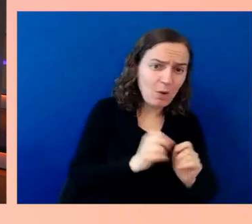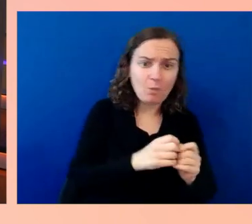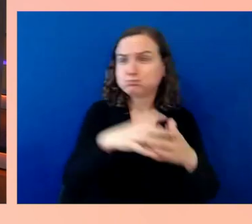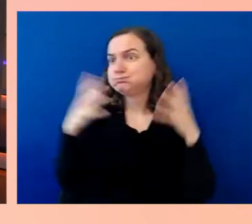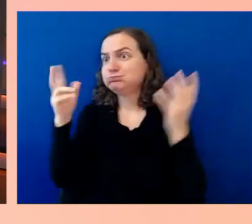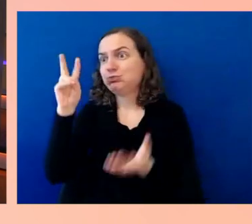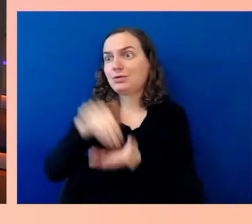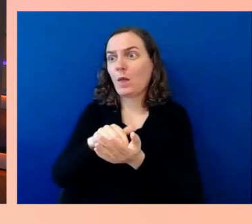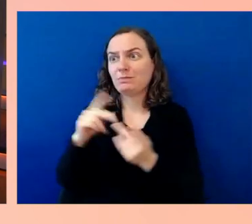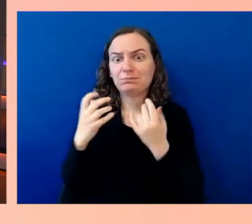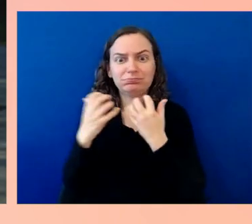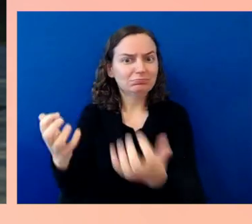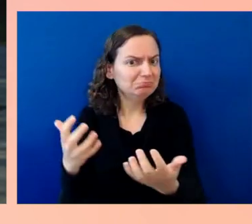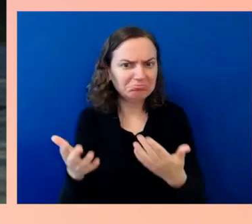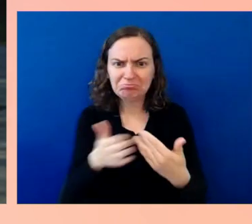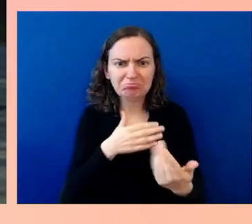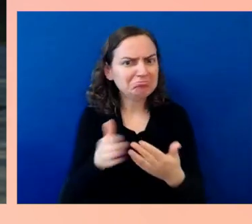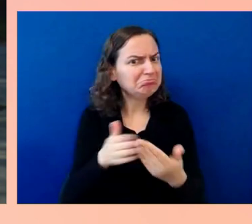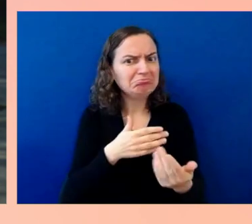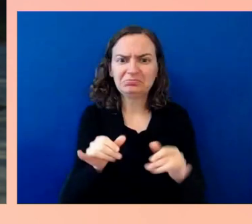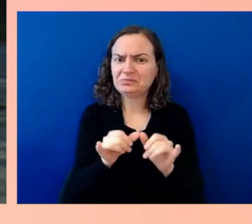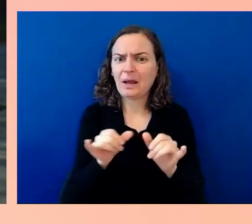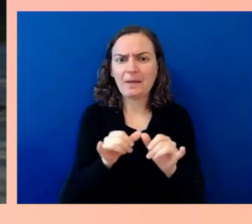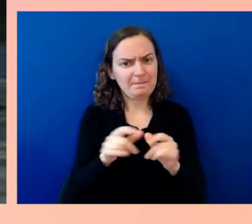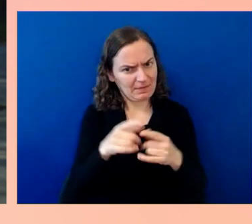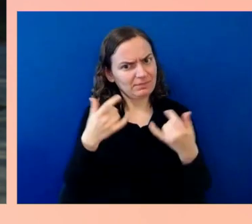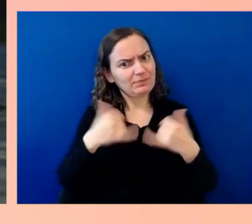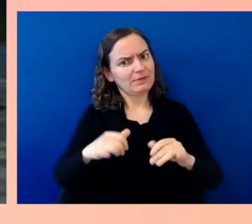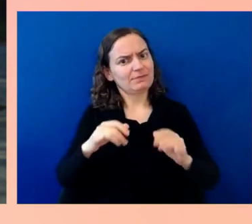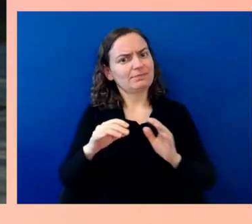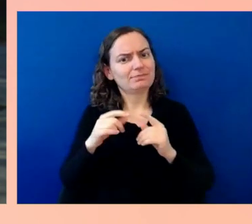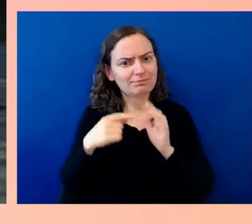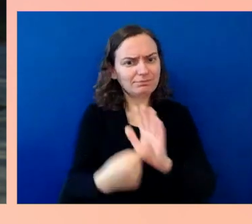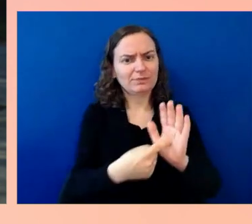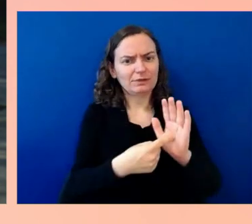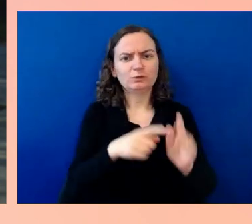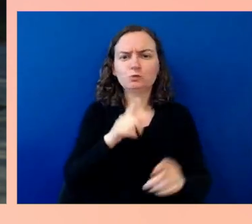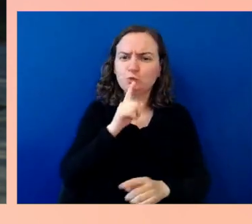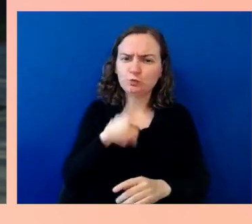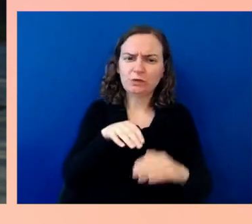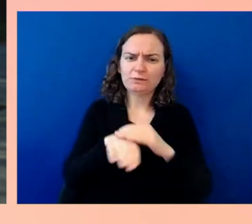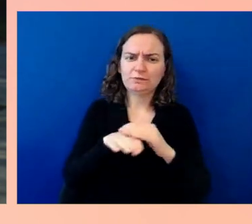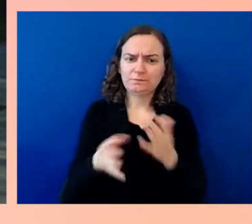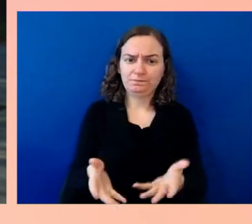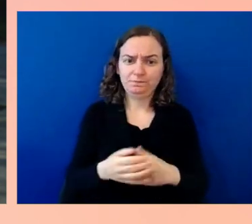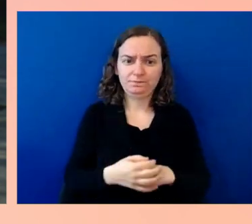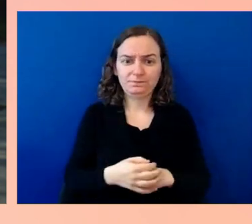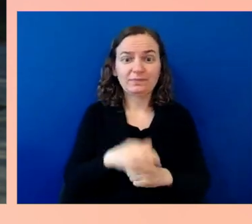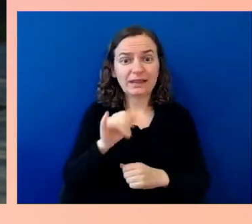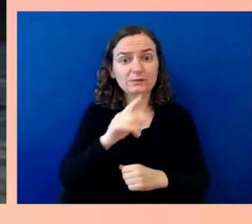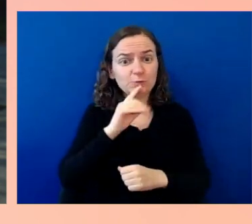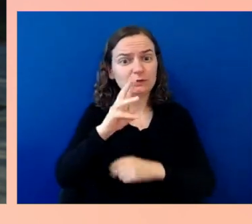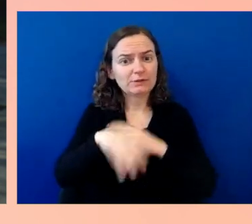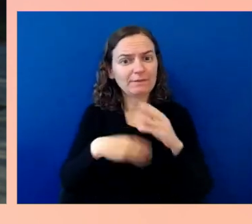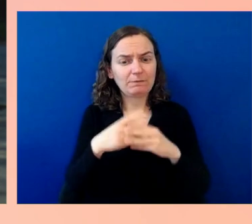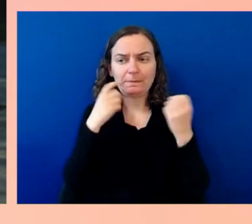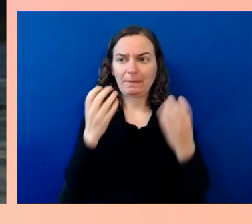No, that's really true. That is the reality for so many of our customers. I love that we've spent a lot of